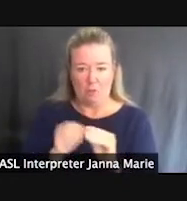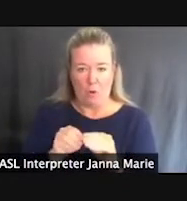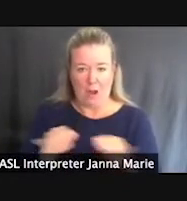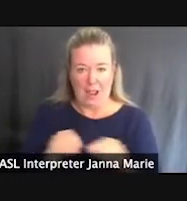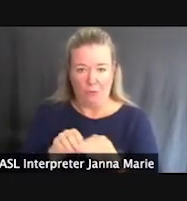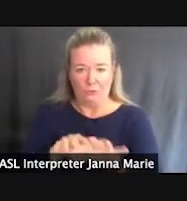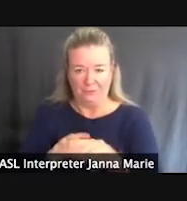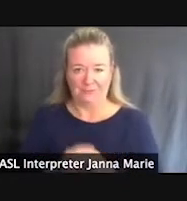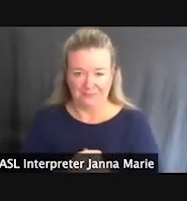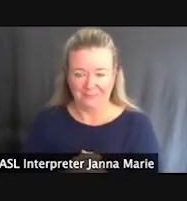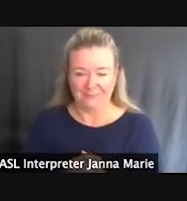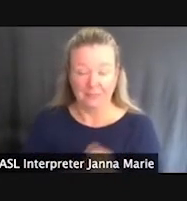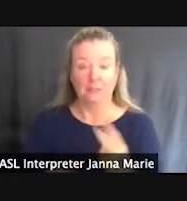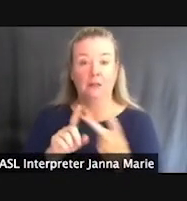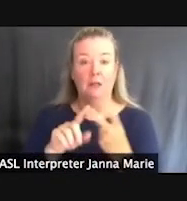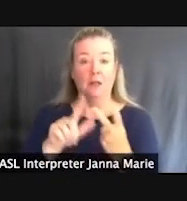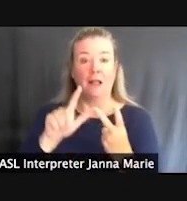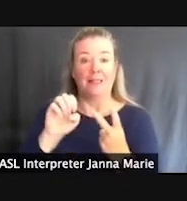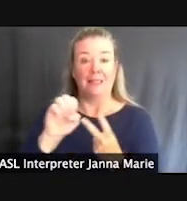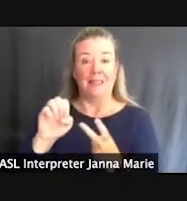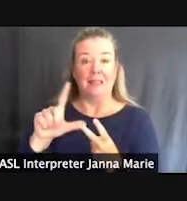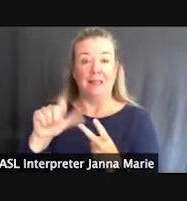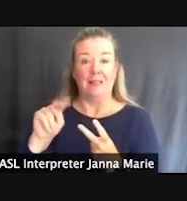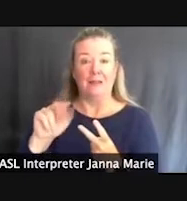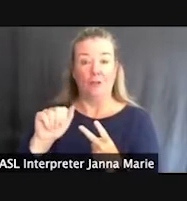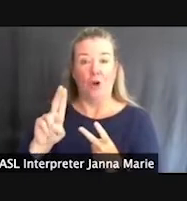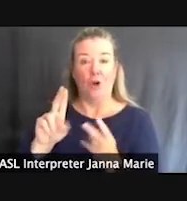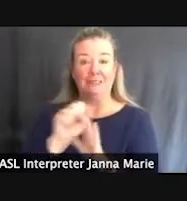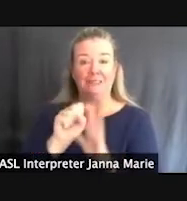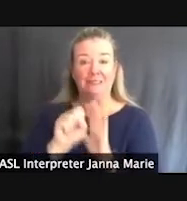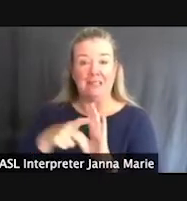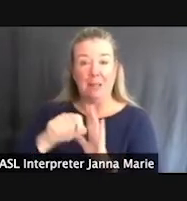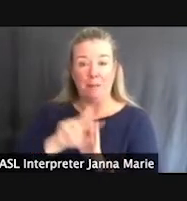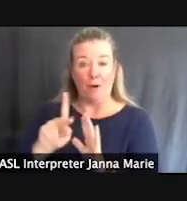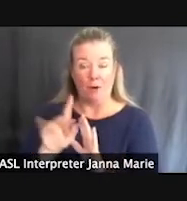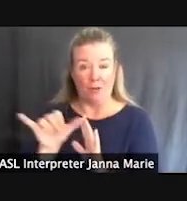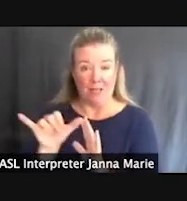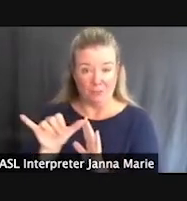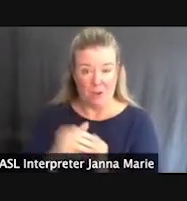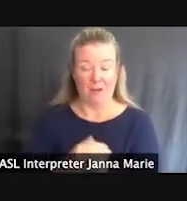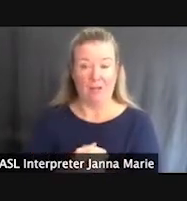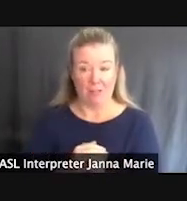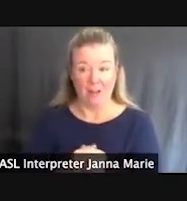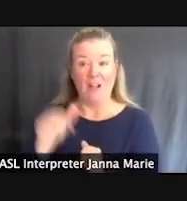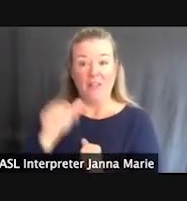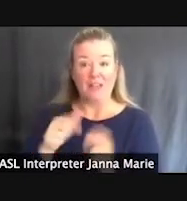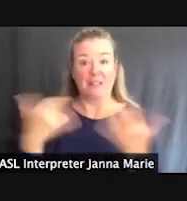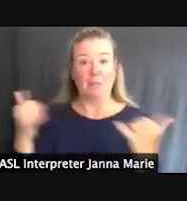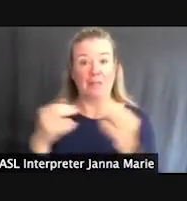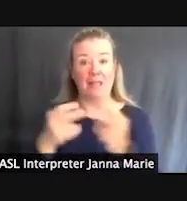Moving into another facility, we've completed some improvements. This is at Leelanau State Park. This is a playground structure.